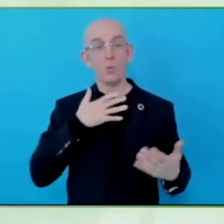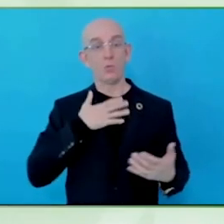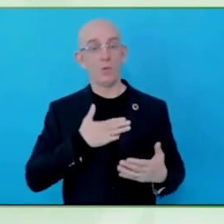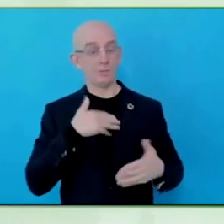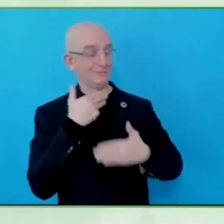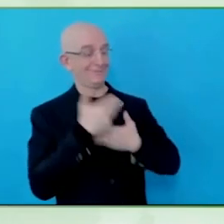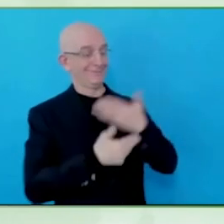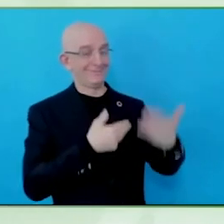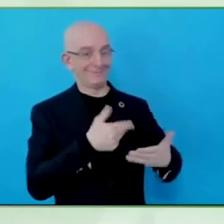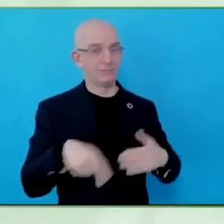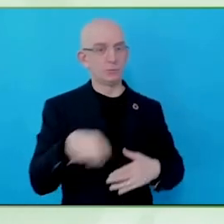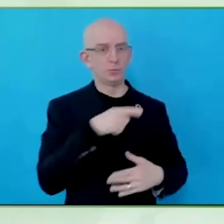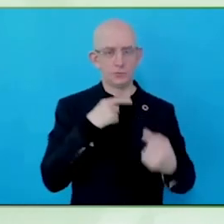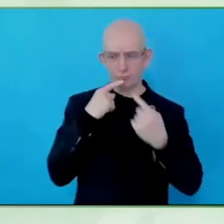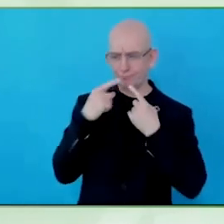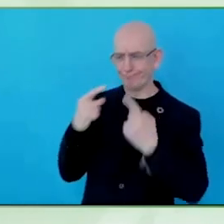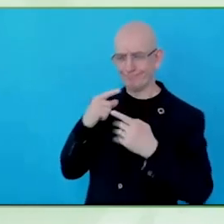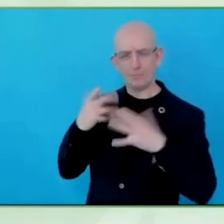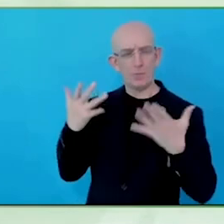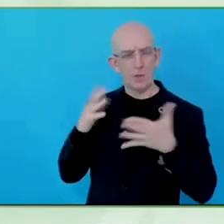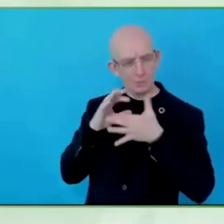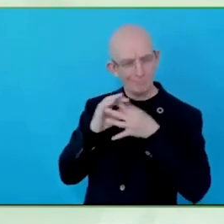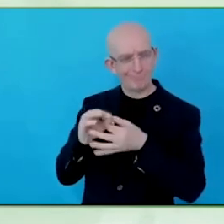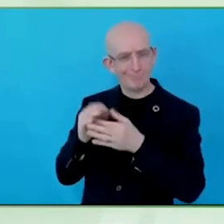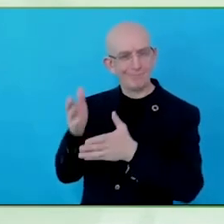additional needs, as the humans at the centre of the design.